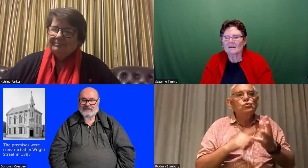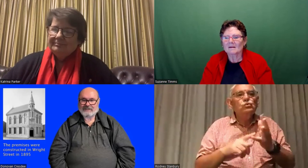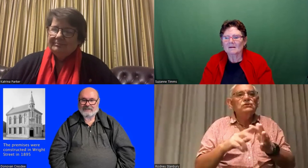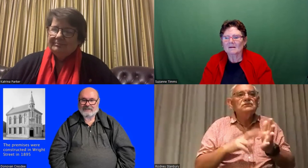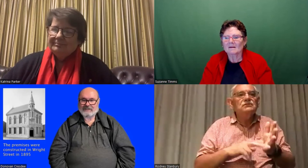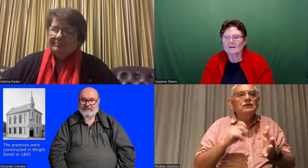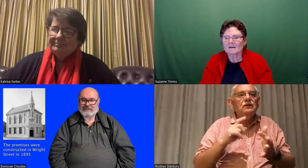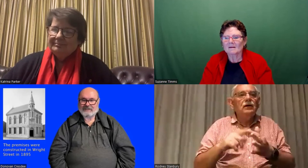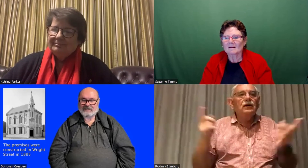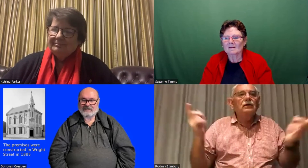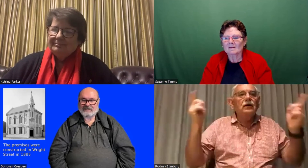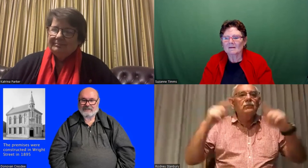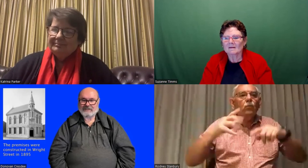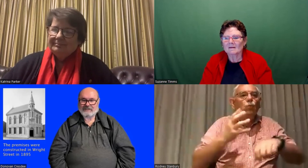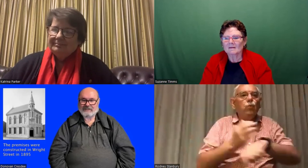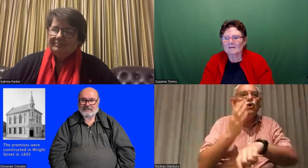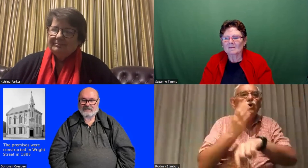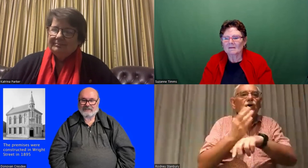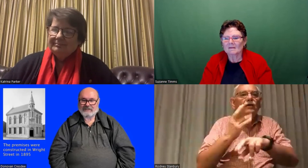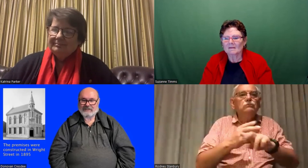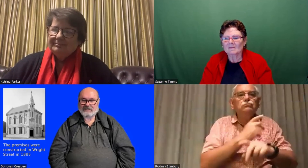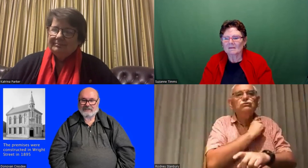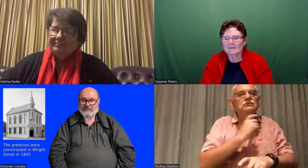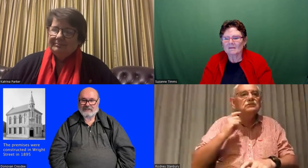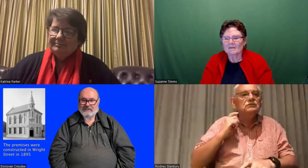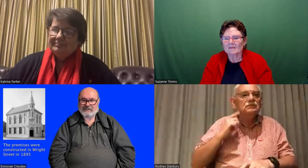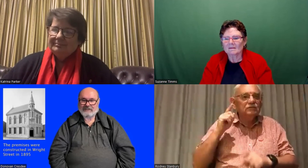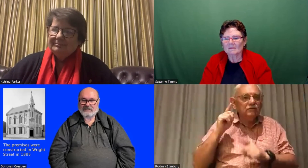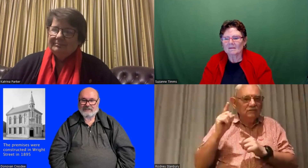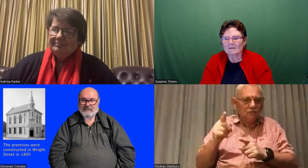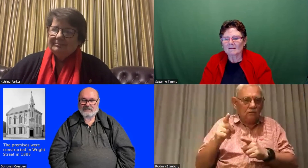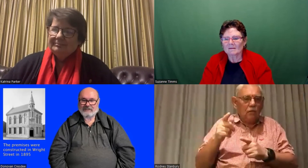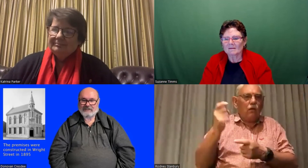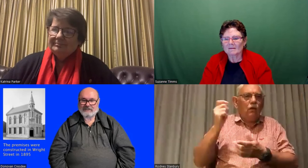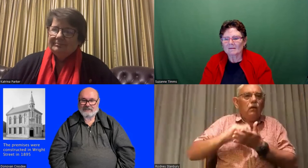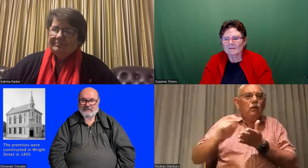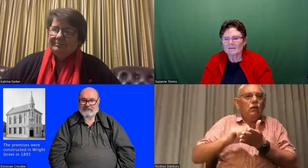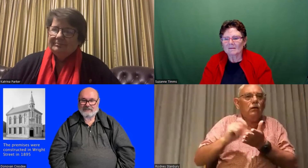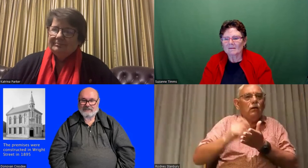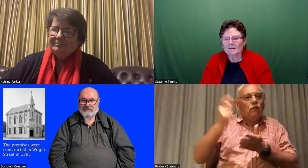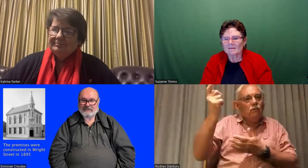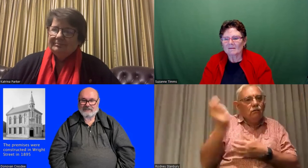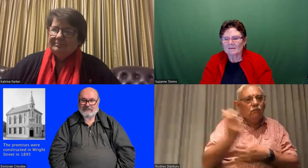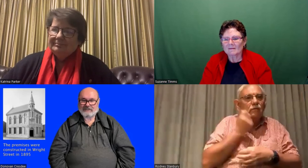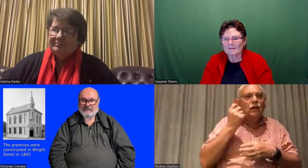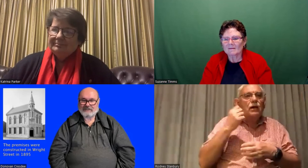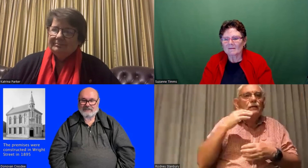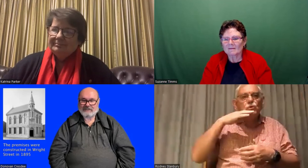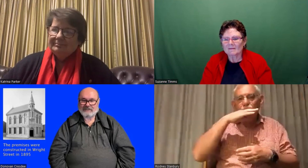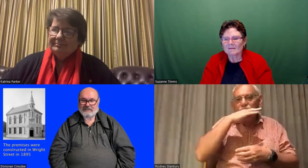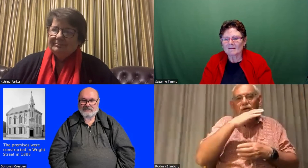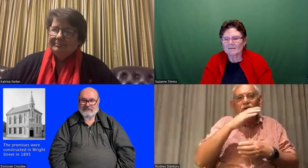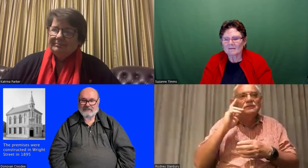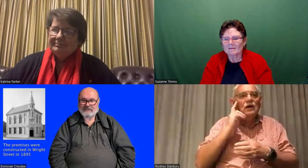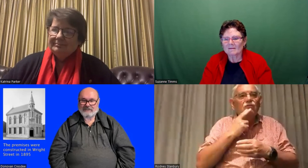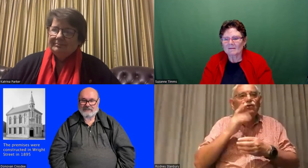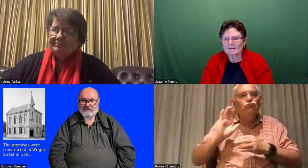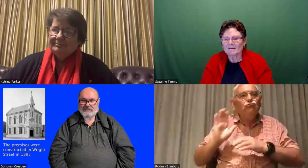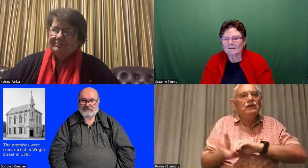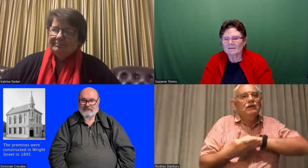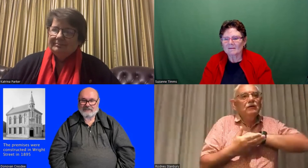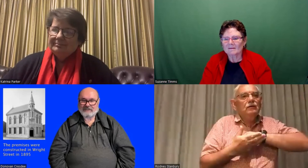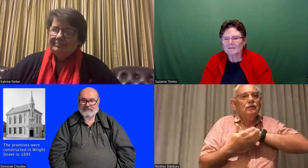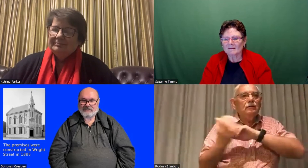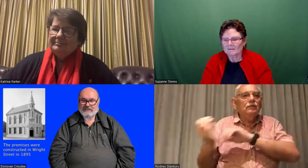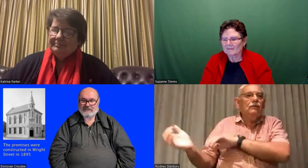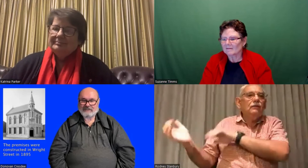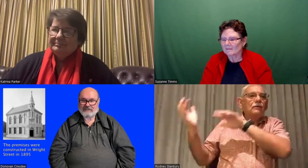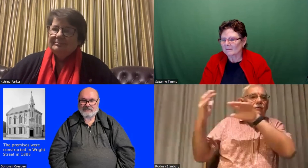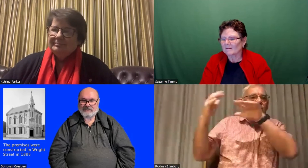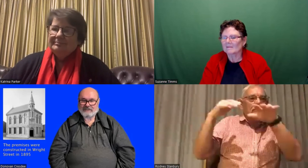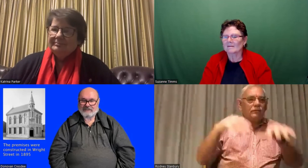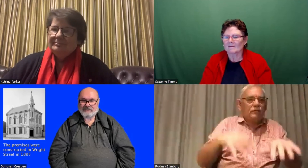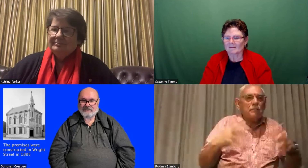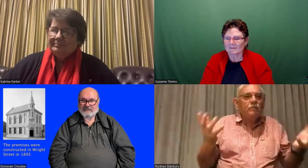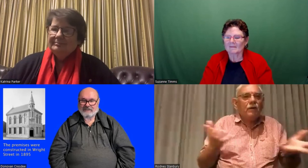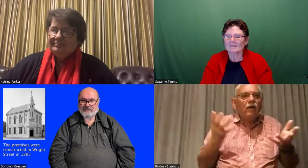Then Eugene who was a missionary from Melbourne came to Adelaide and Samuel invited the Melbourne